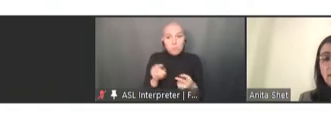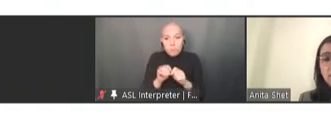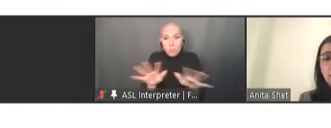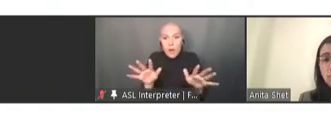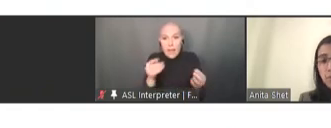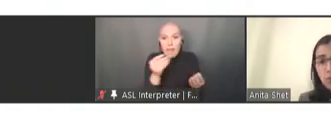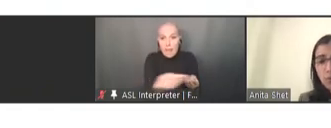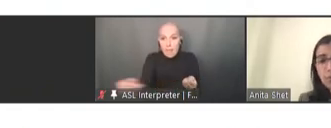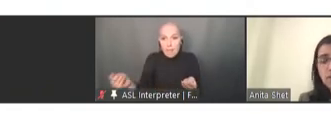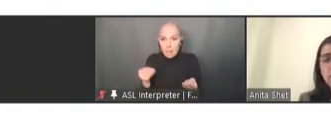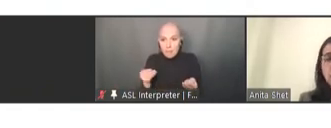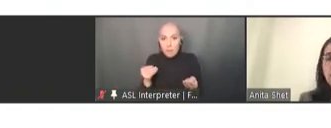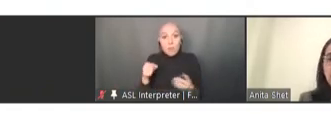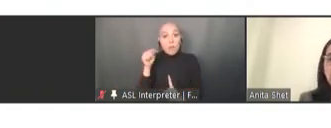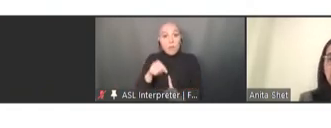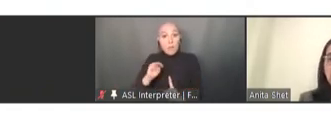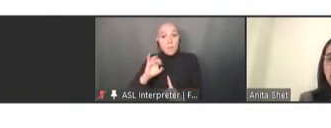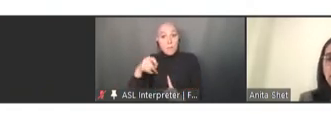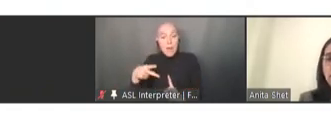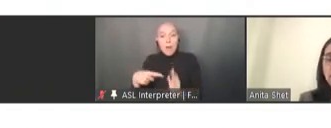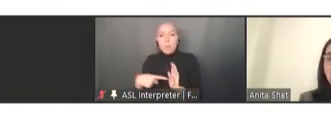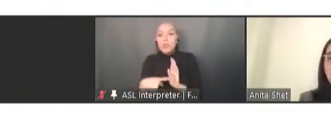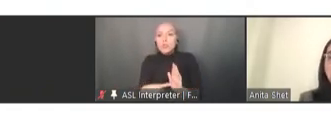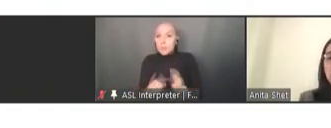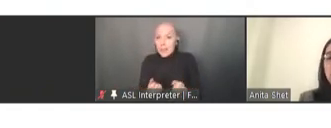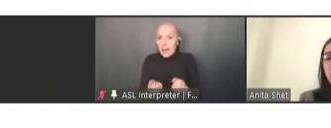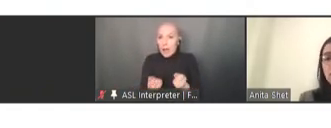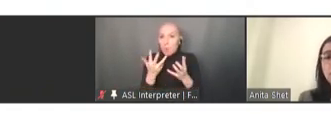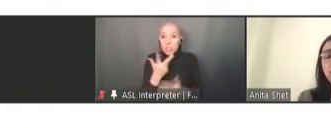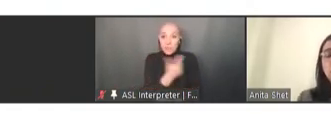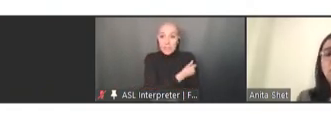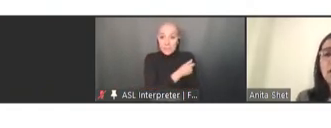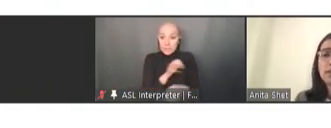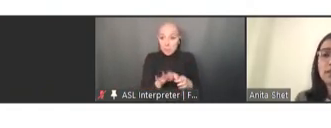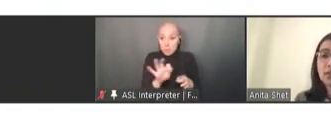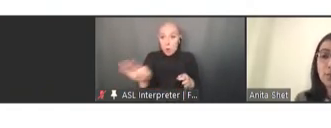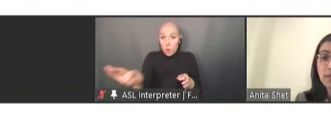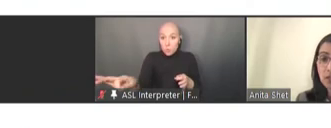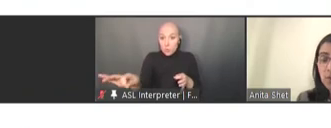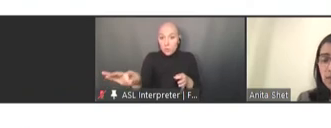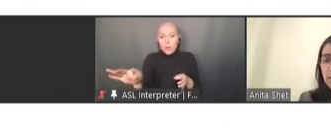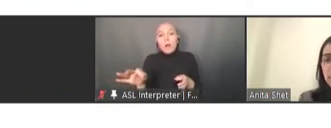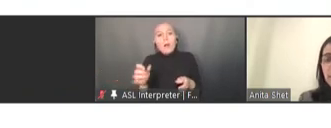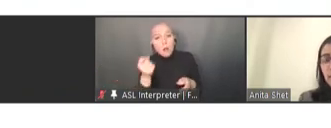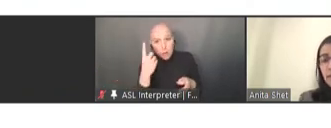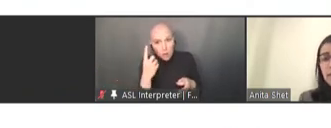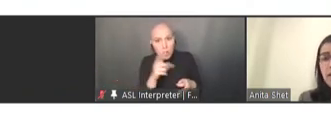postponement of the vaccine campaigns. Of course, it looked much more drastic in 2020, but here is